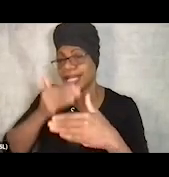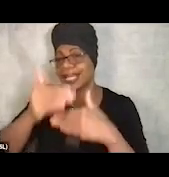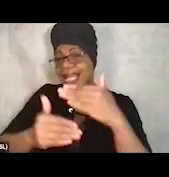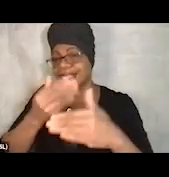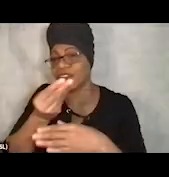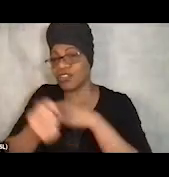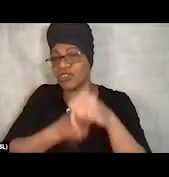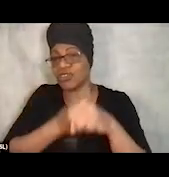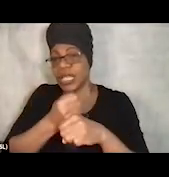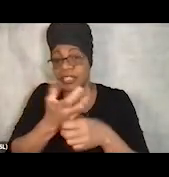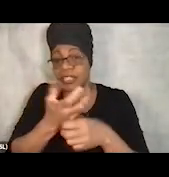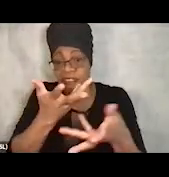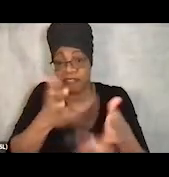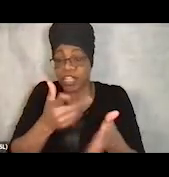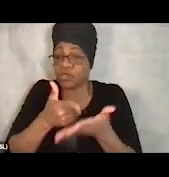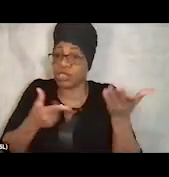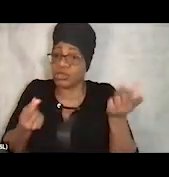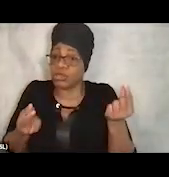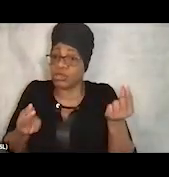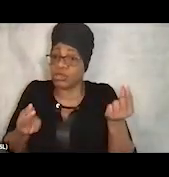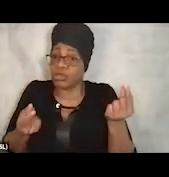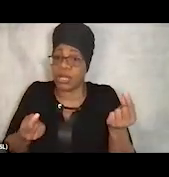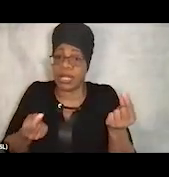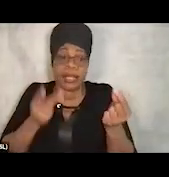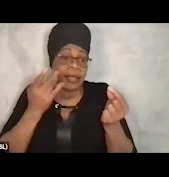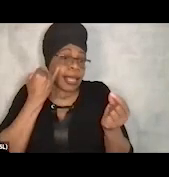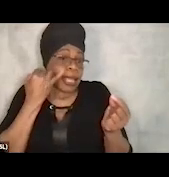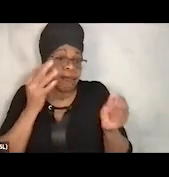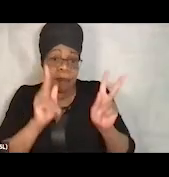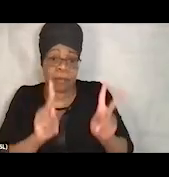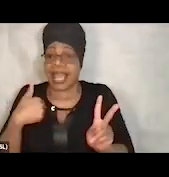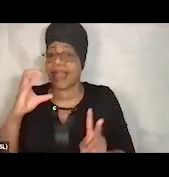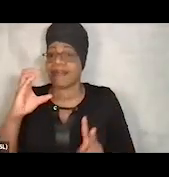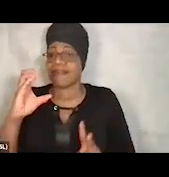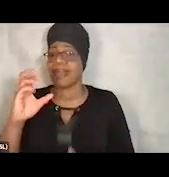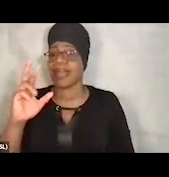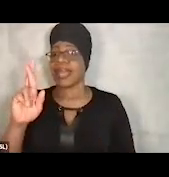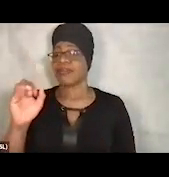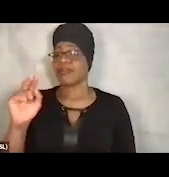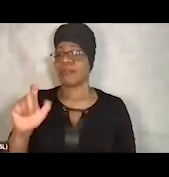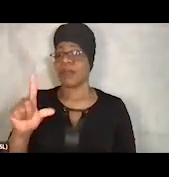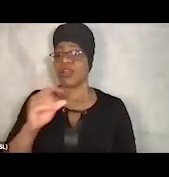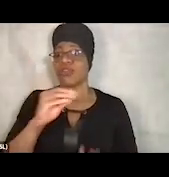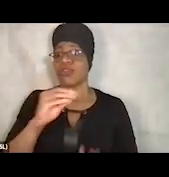Well, having that criminal record or maybe an eviction or financial issues in their past can be a huge barrier.